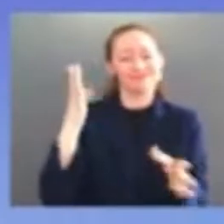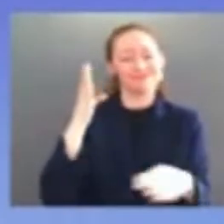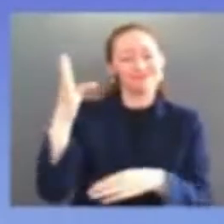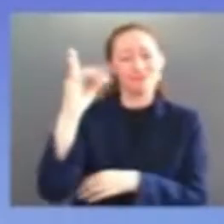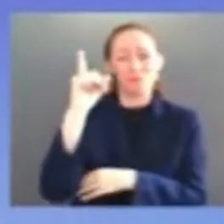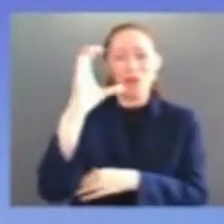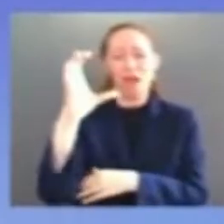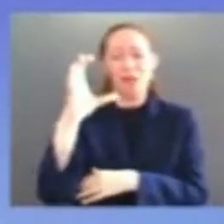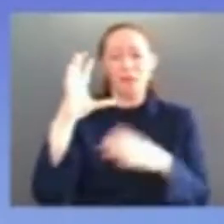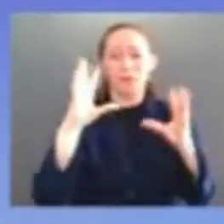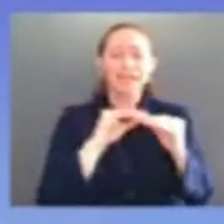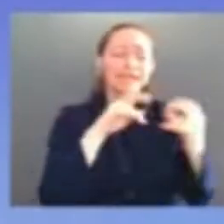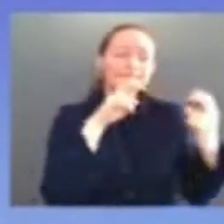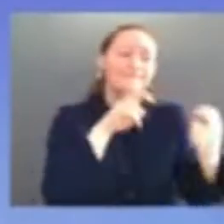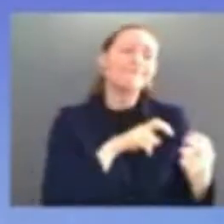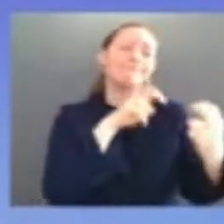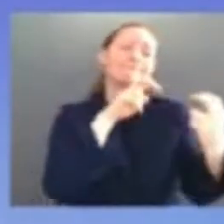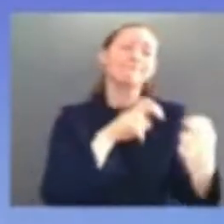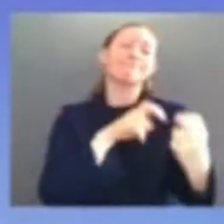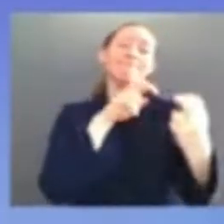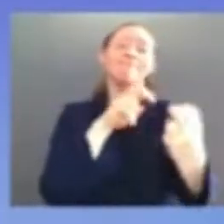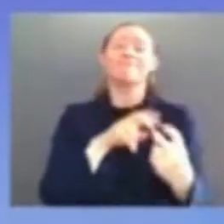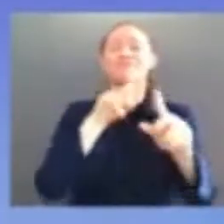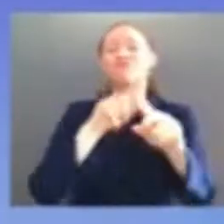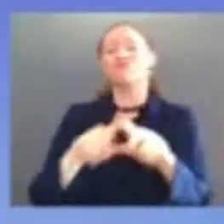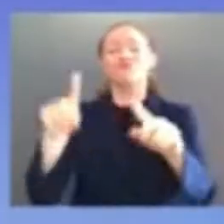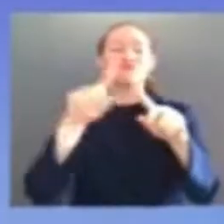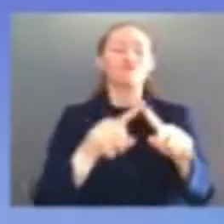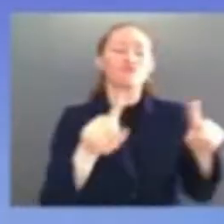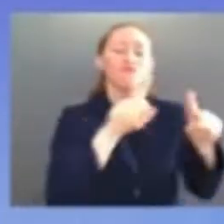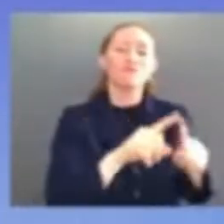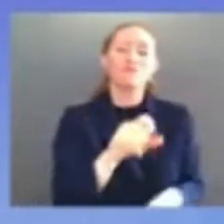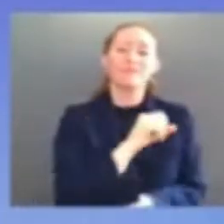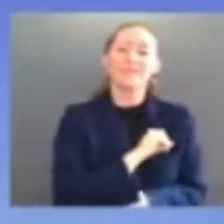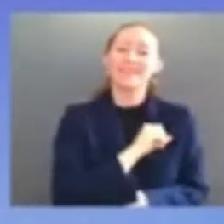just a few minutes answer their questions in private as well as before the committee